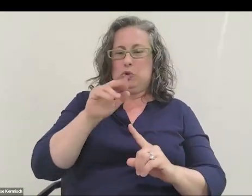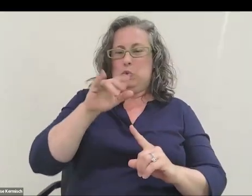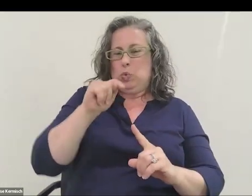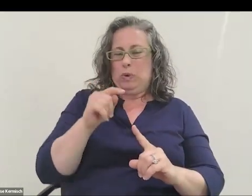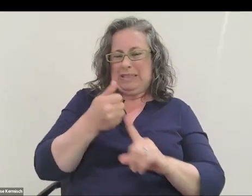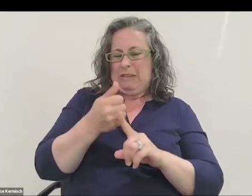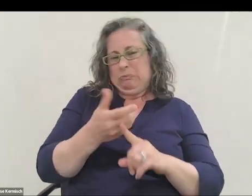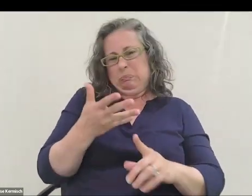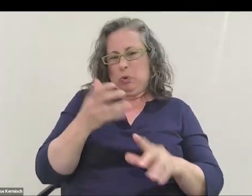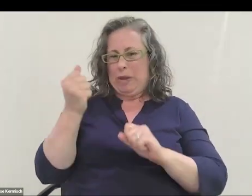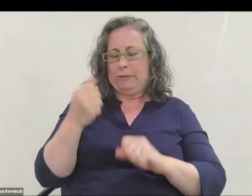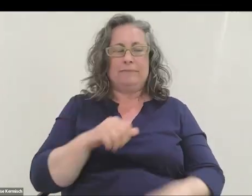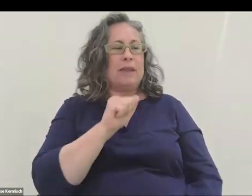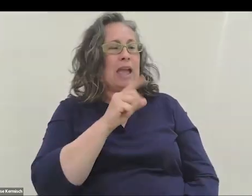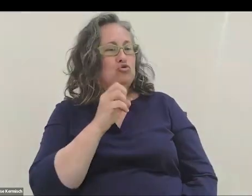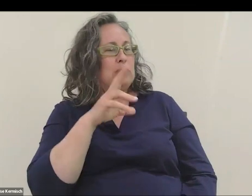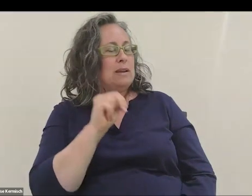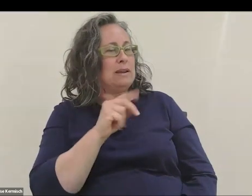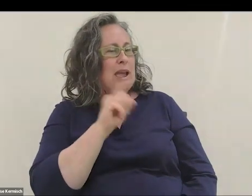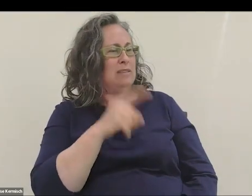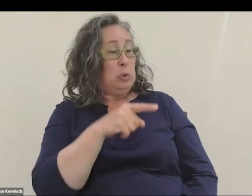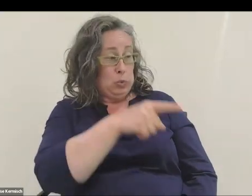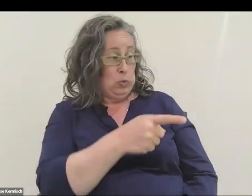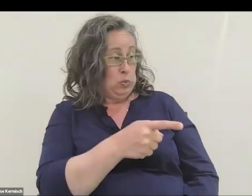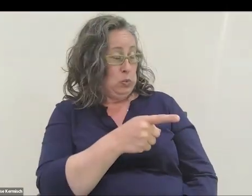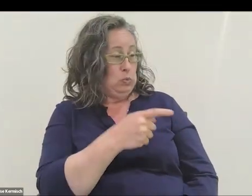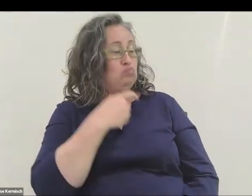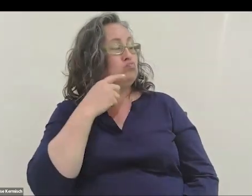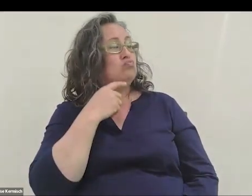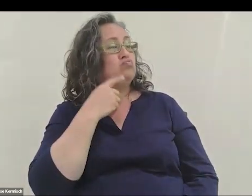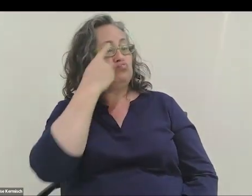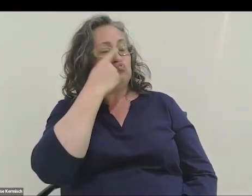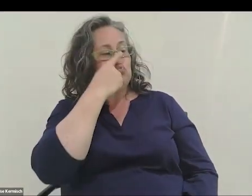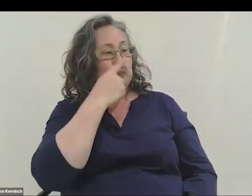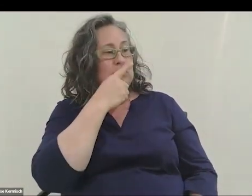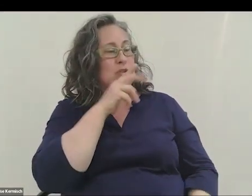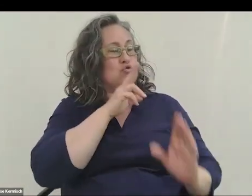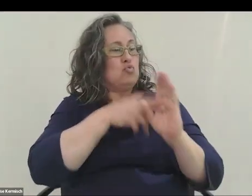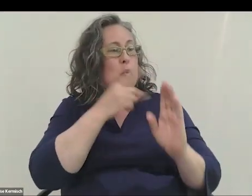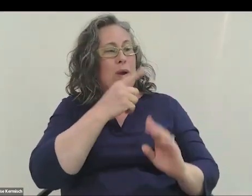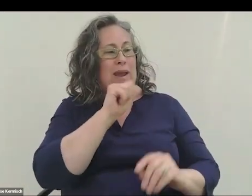Thank you. Adrian asks, have you ever considered joining one of the Axiom missions to the International Space Station?